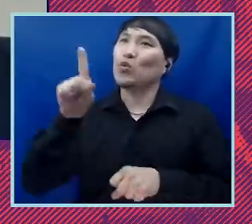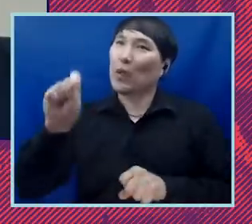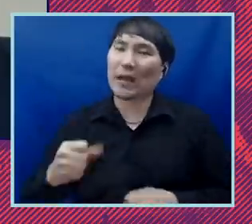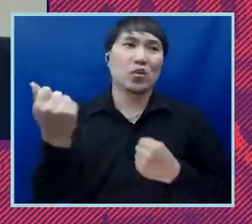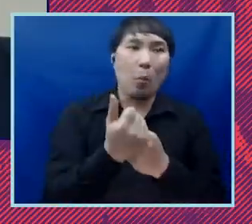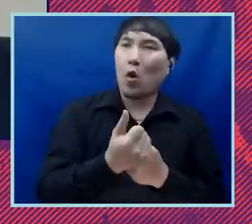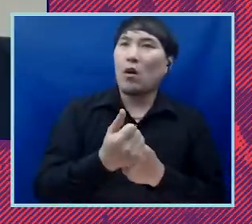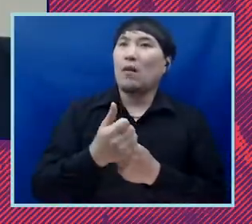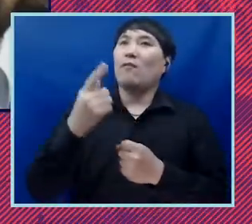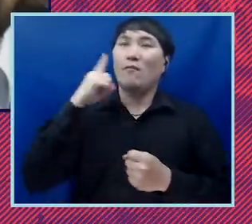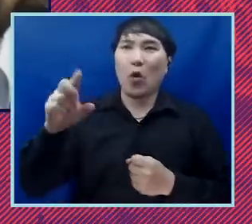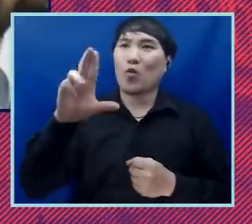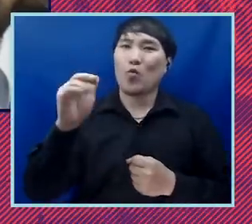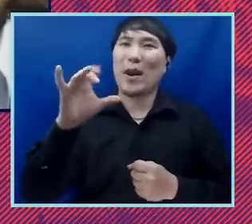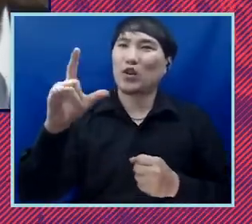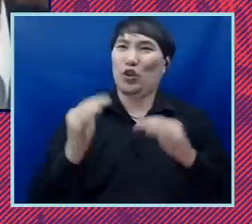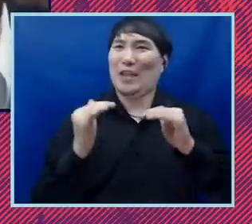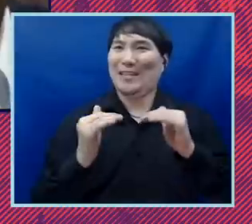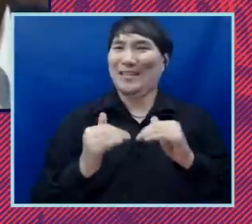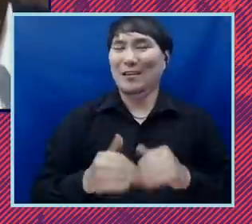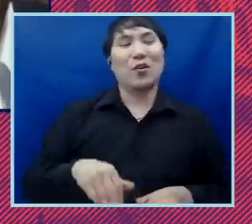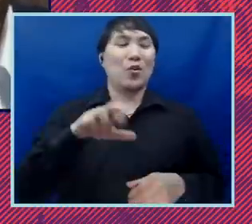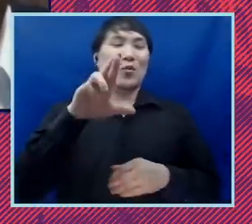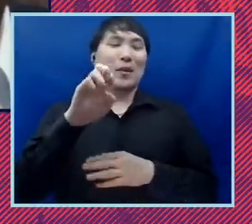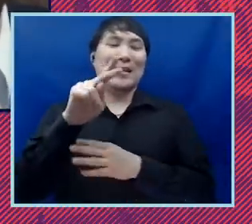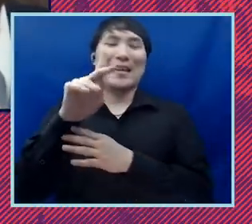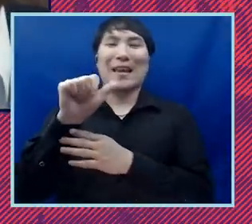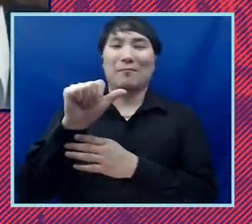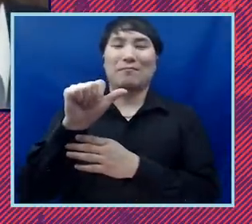if we build out the capacity renika moore let me ask you a question and a final question for